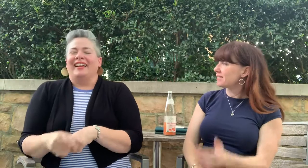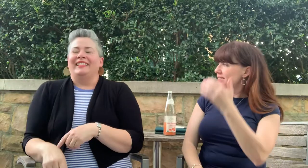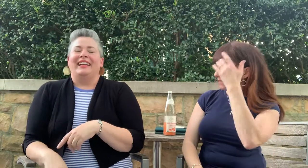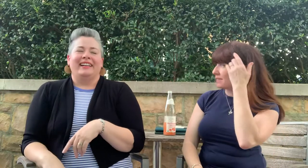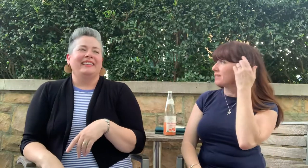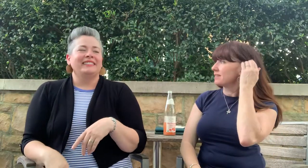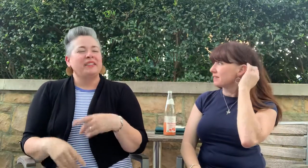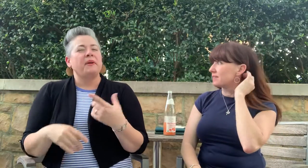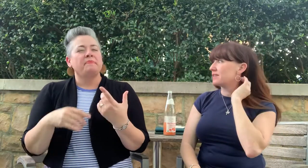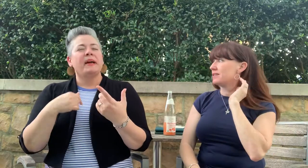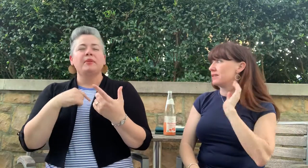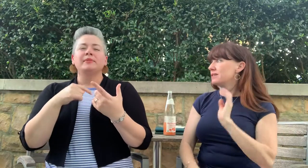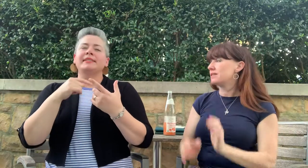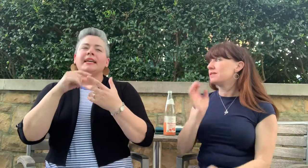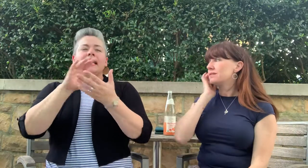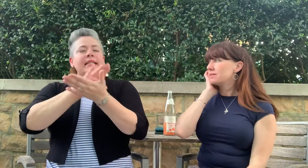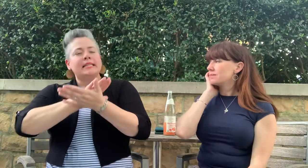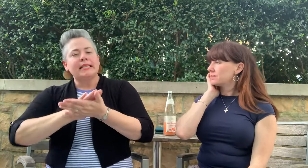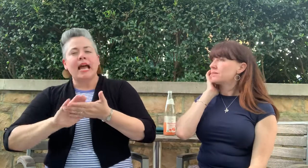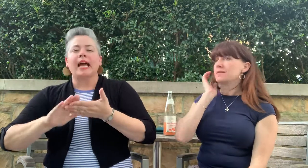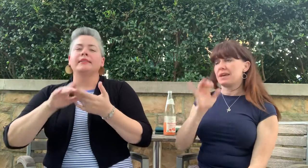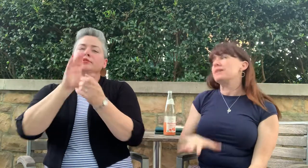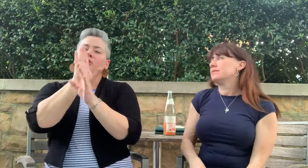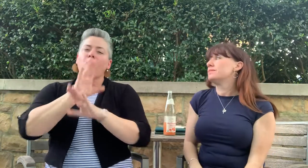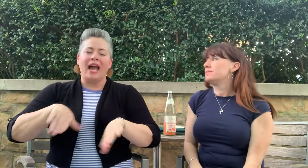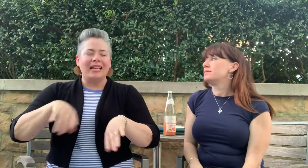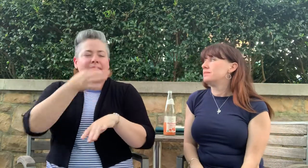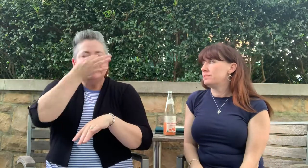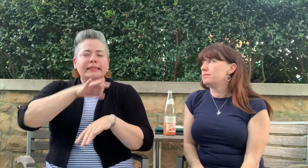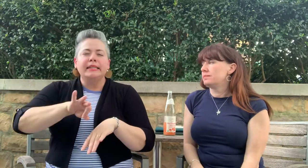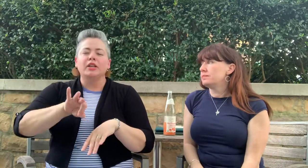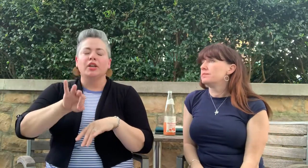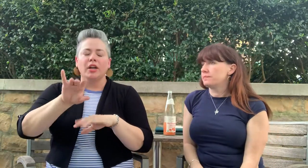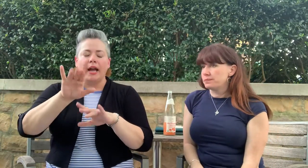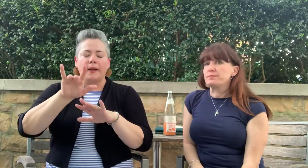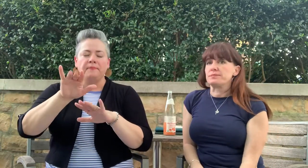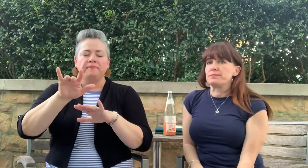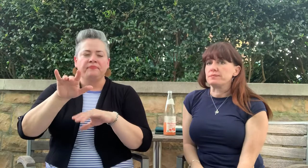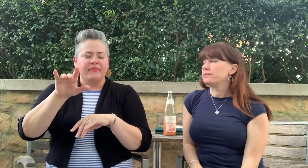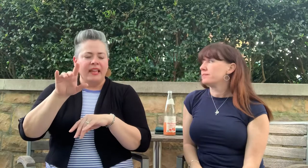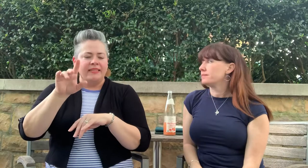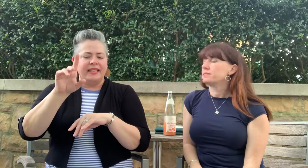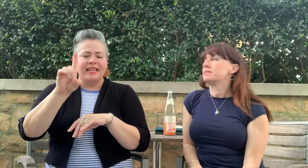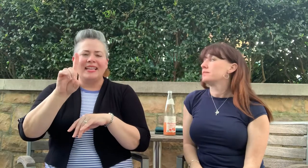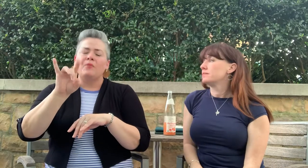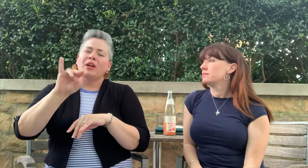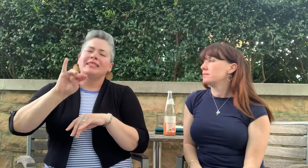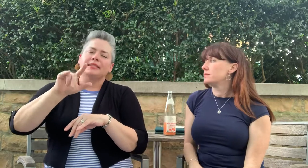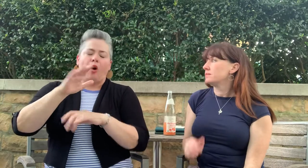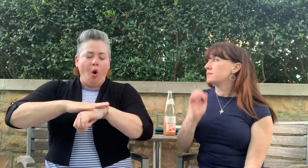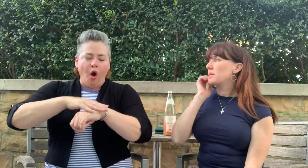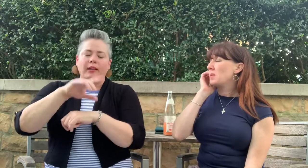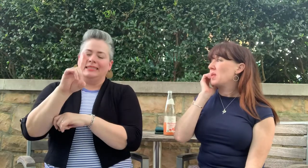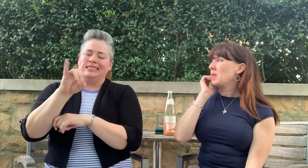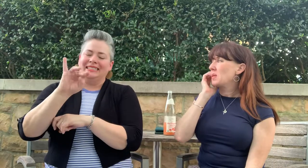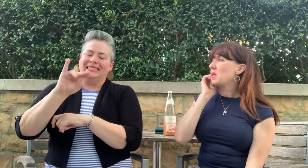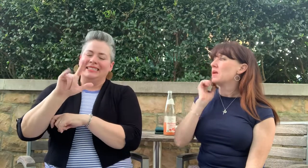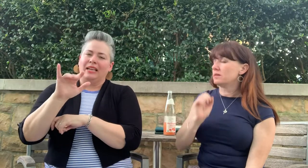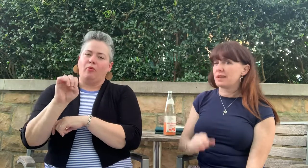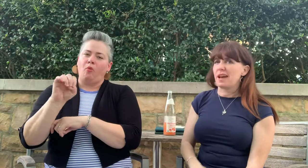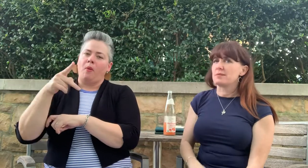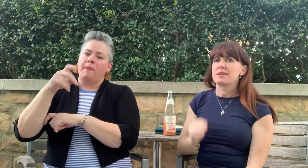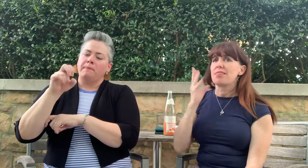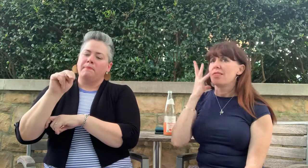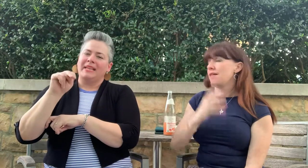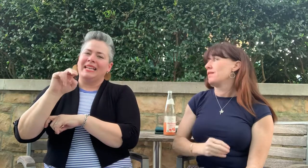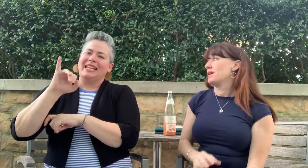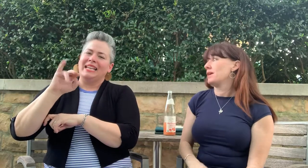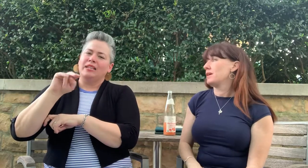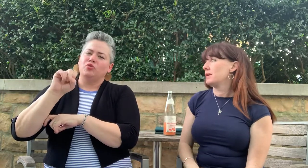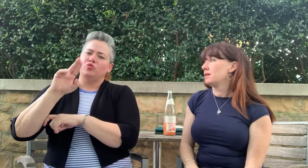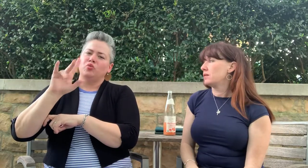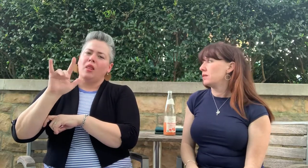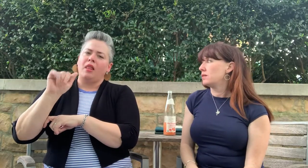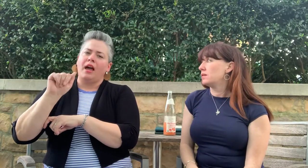The BnB is in a serene location on the Dingle Peninsula.